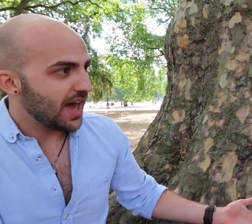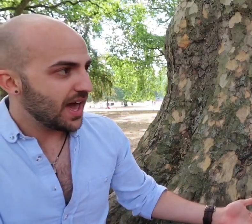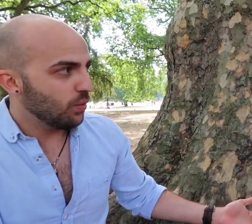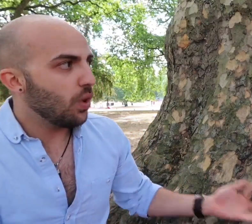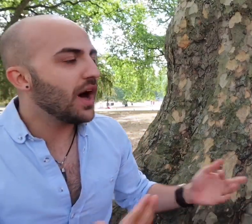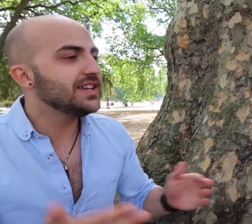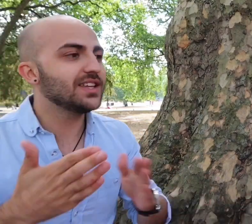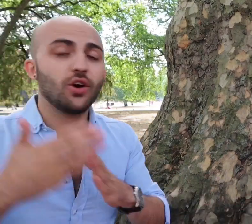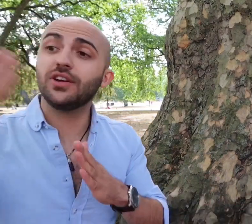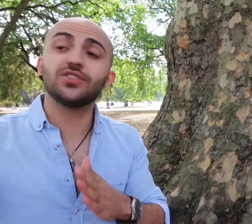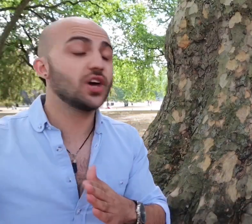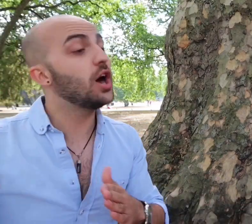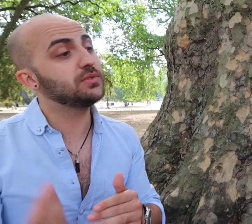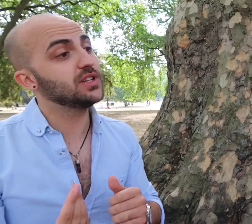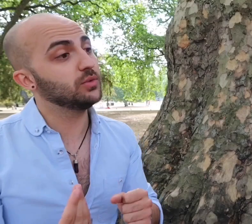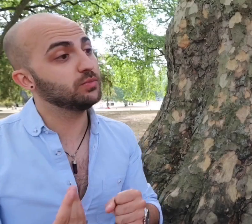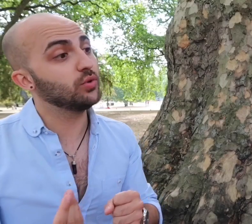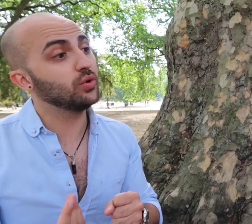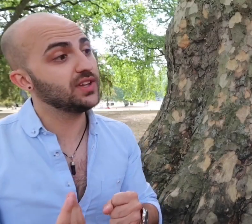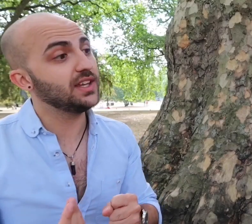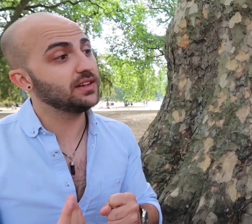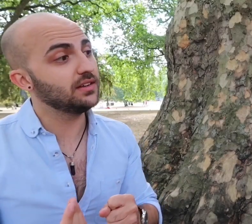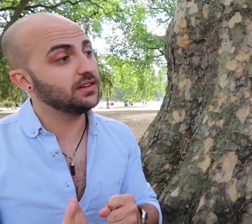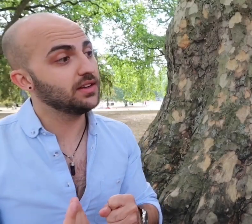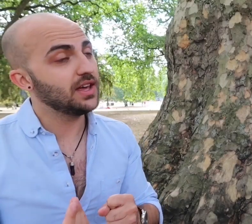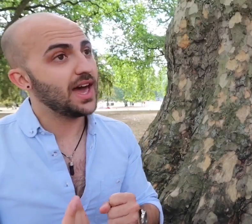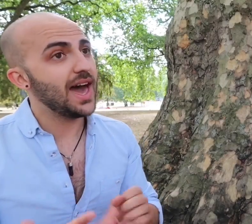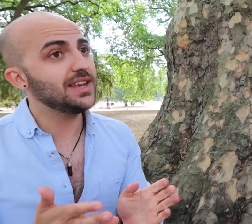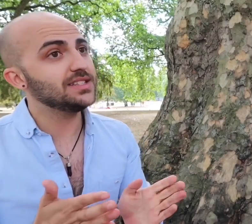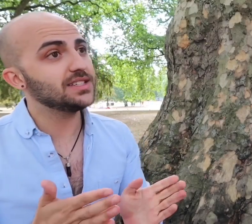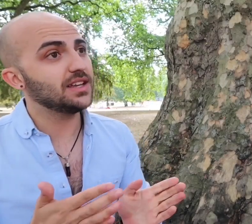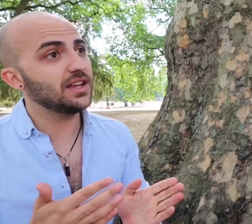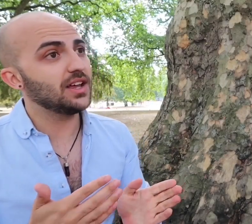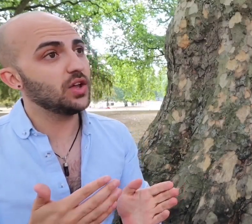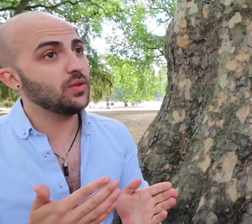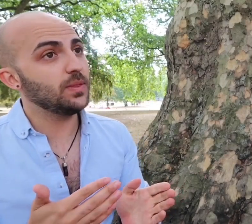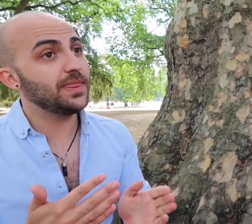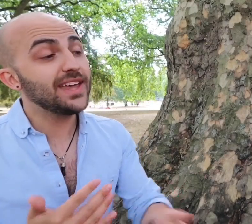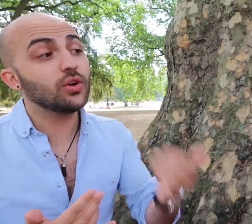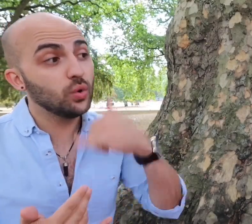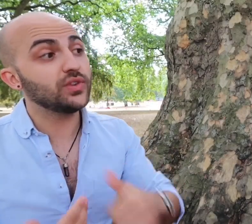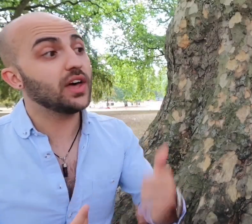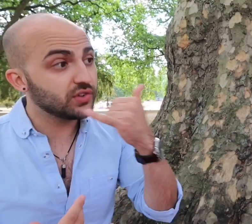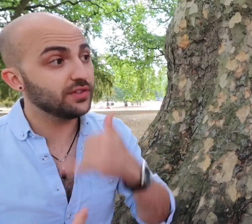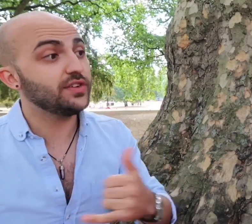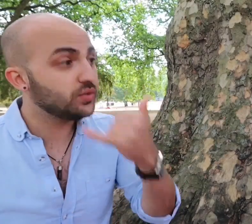why was there not an interpreter that was brought in, and they called us a few